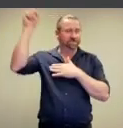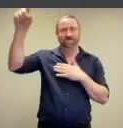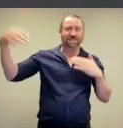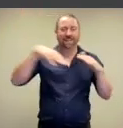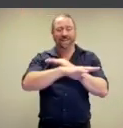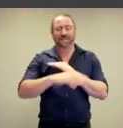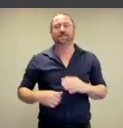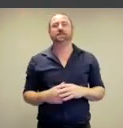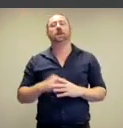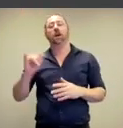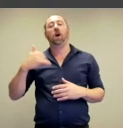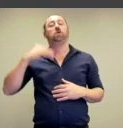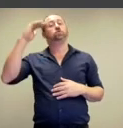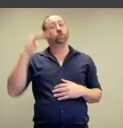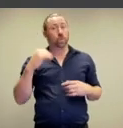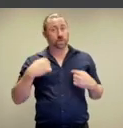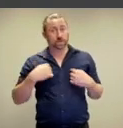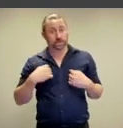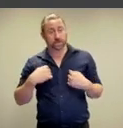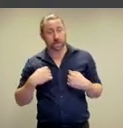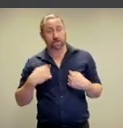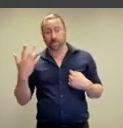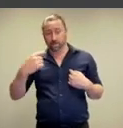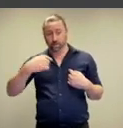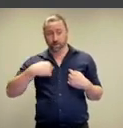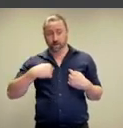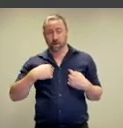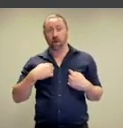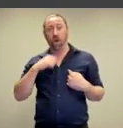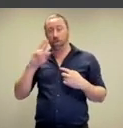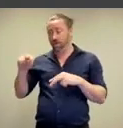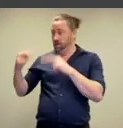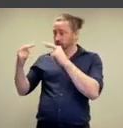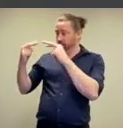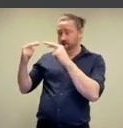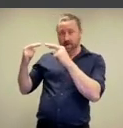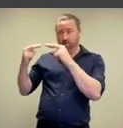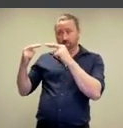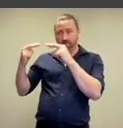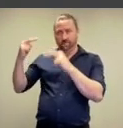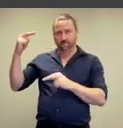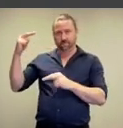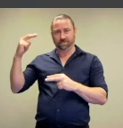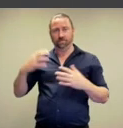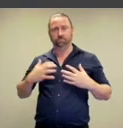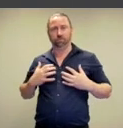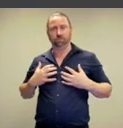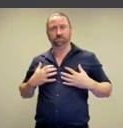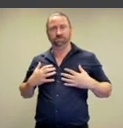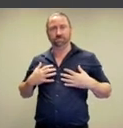entrance. Now, I am very short so I would line up almost perfectly, I think with Marina's